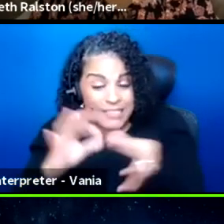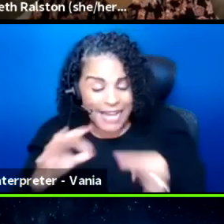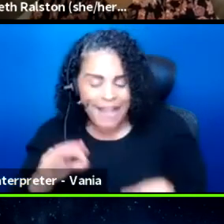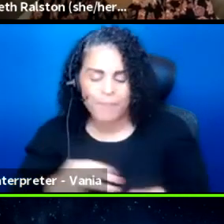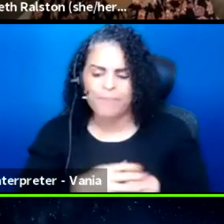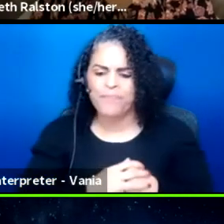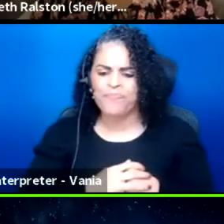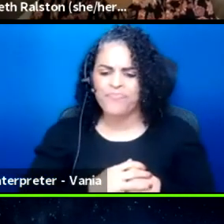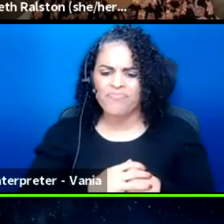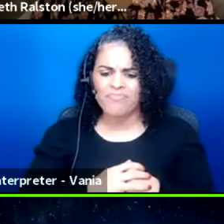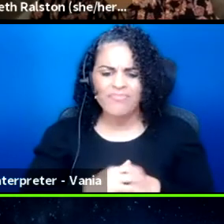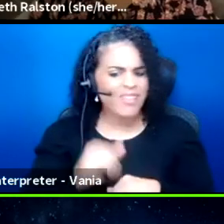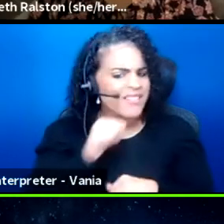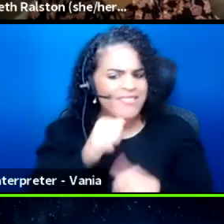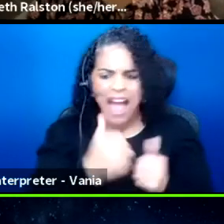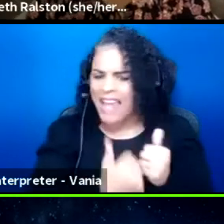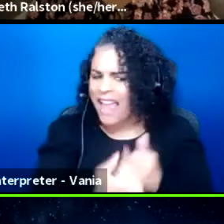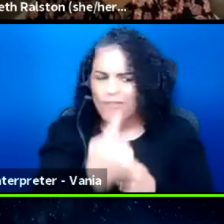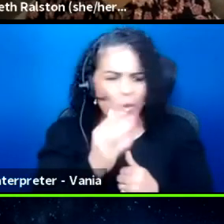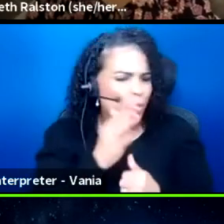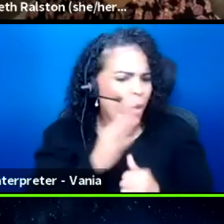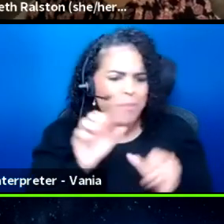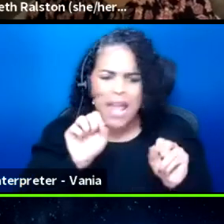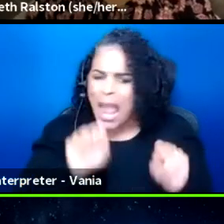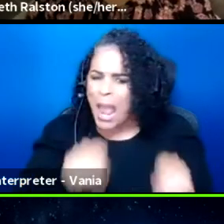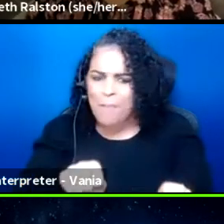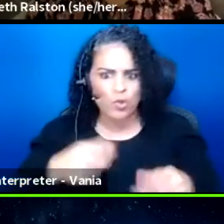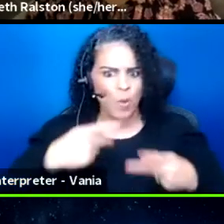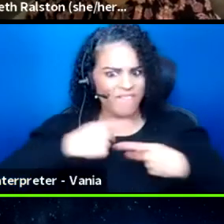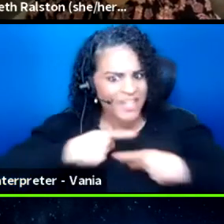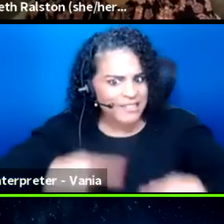not everyone is going to be able to physically attend